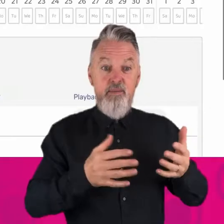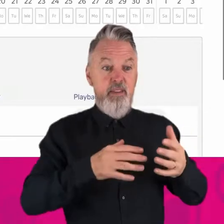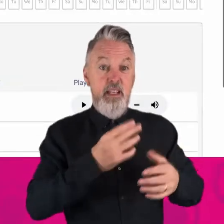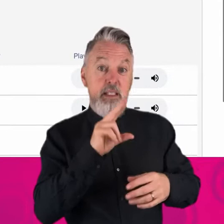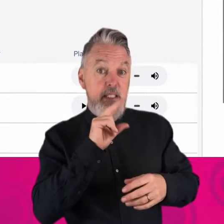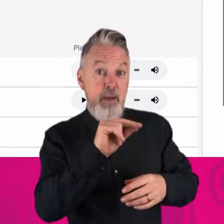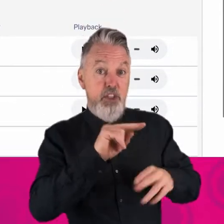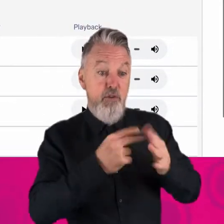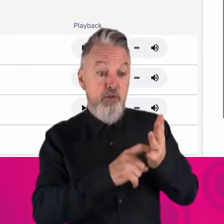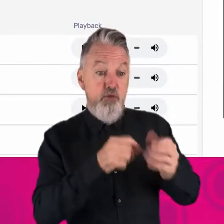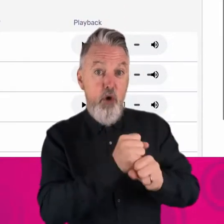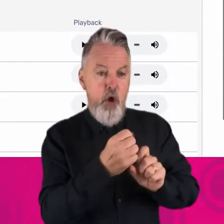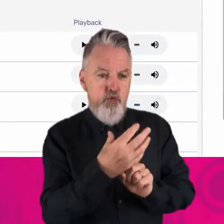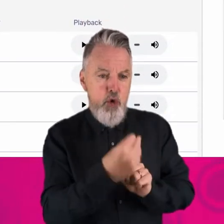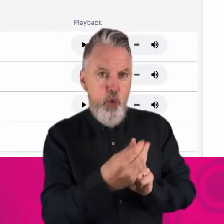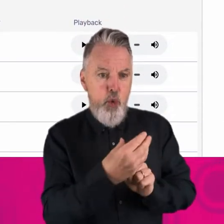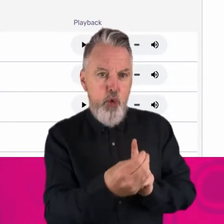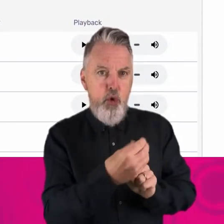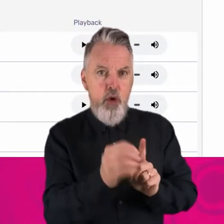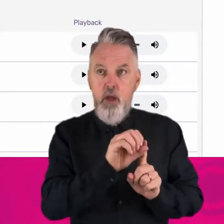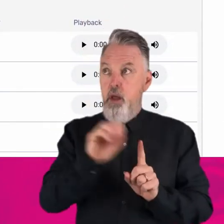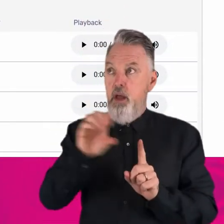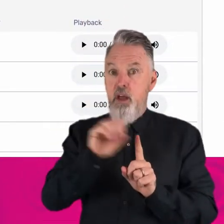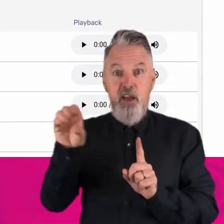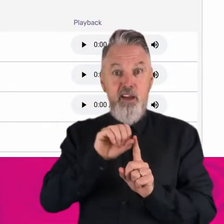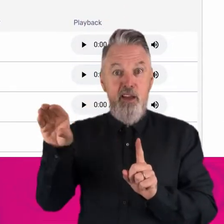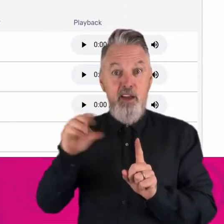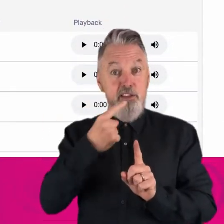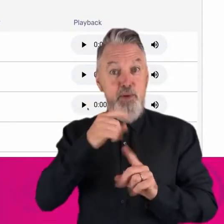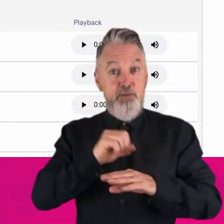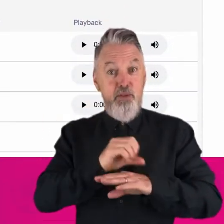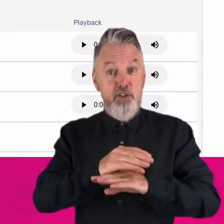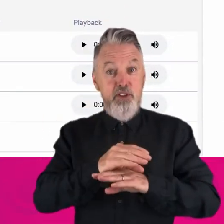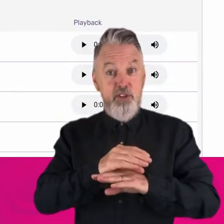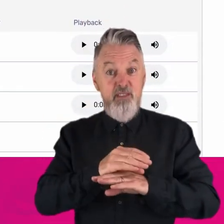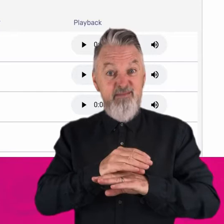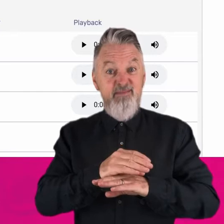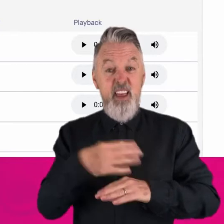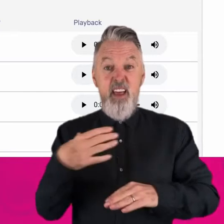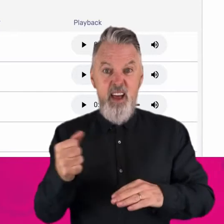and shares data back to their Speech Pathologist. They can see a timeline of their client’s home practice,